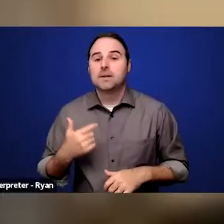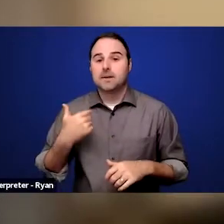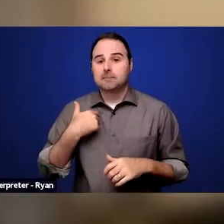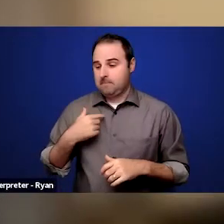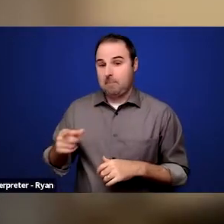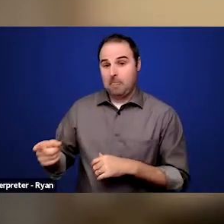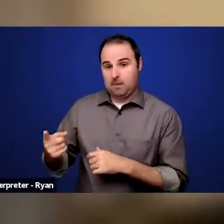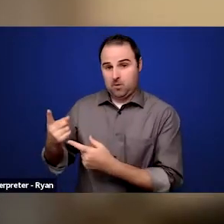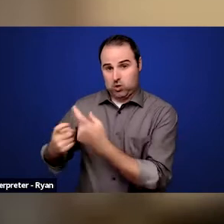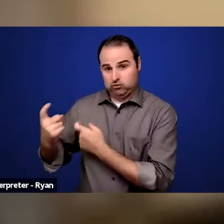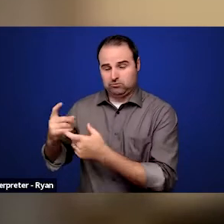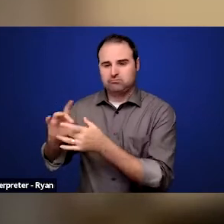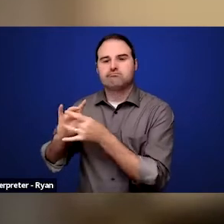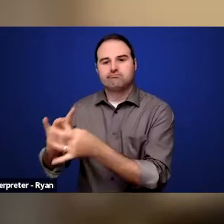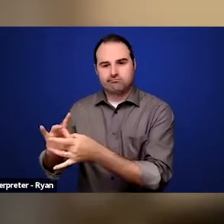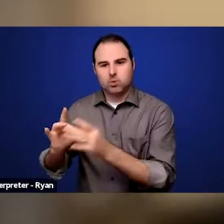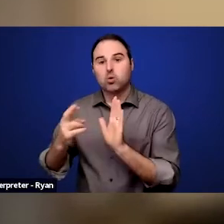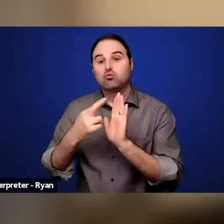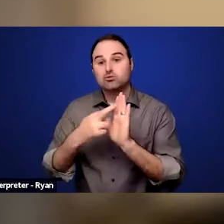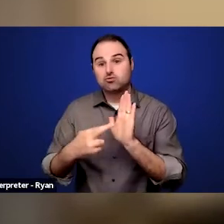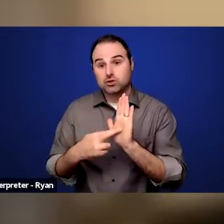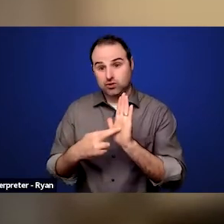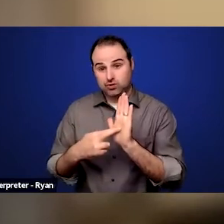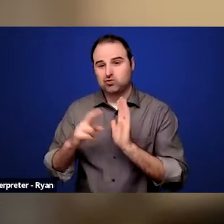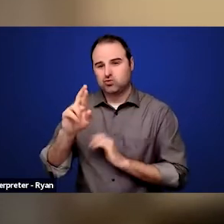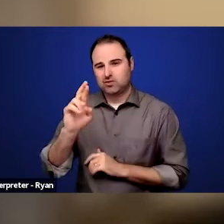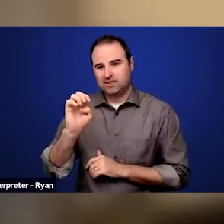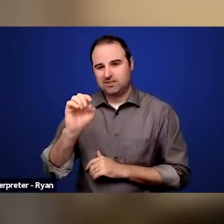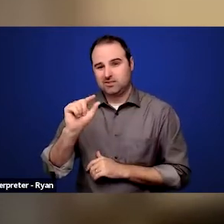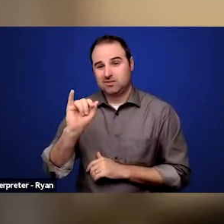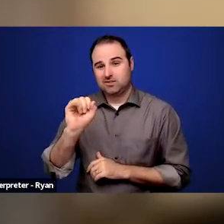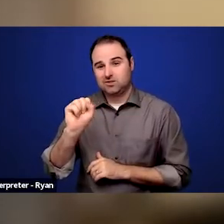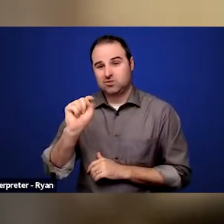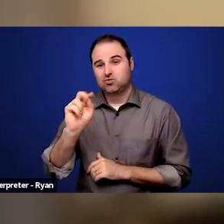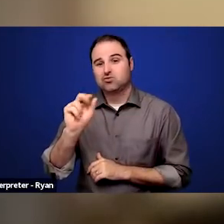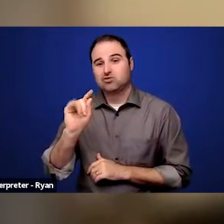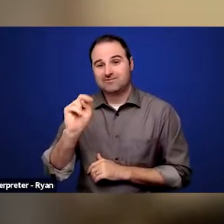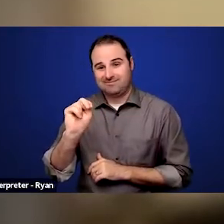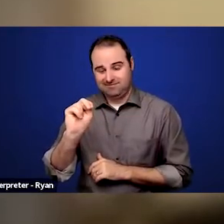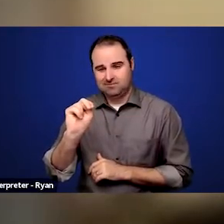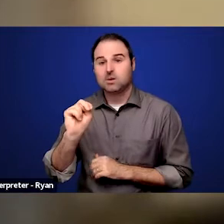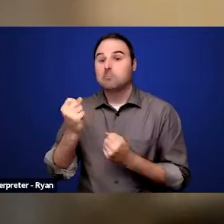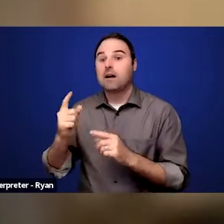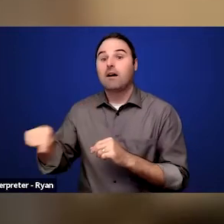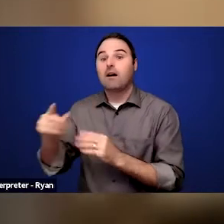and it's come up here and some that we didn't get to yet, there's a lot of interest in what sometimes people call invisible disabilities.